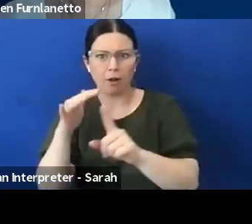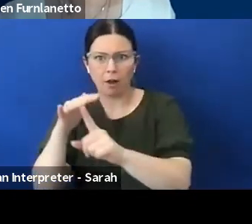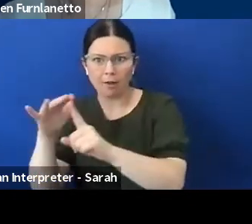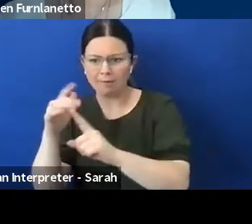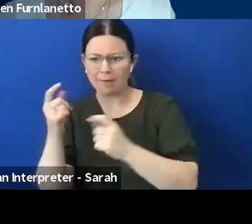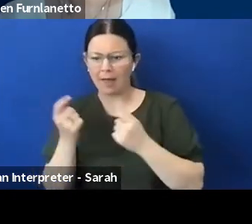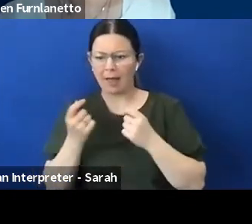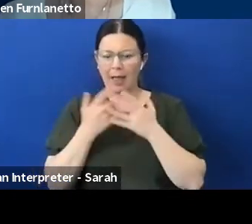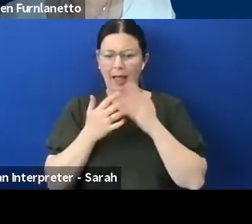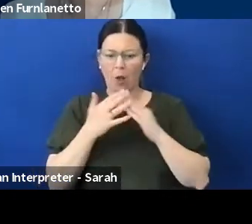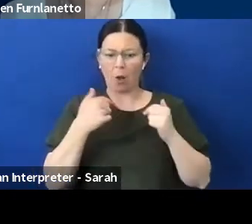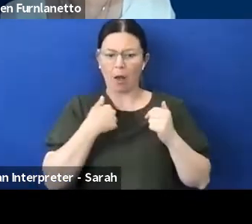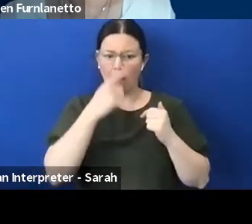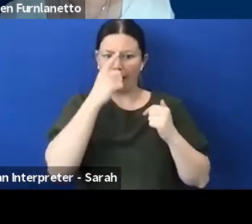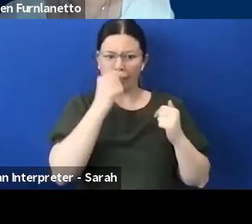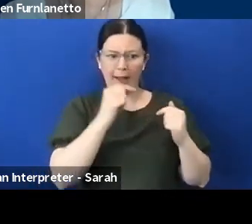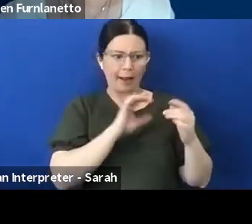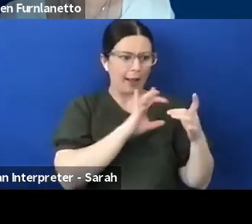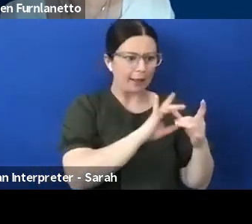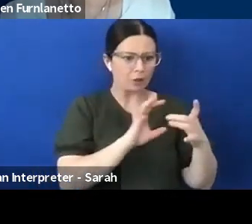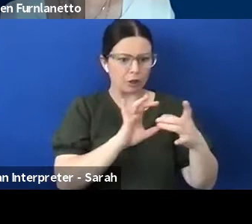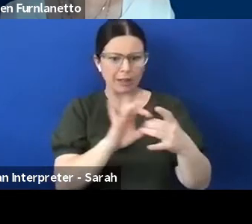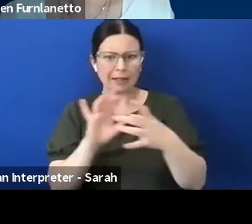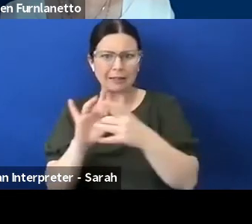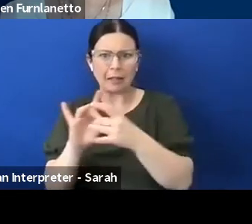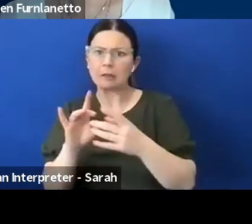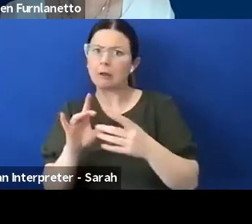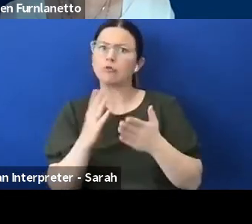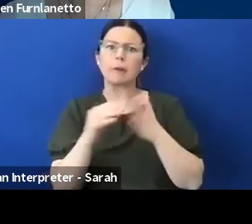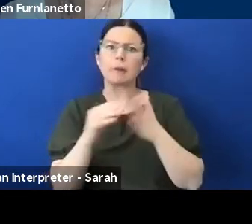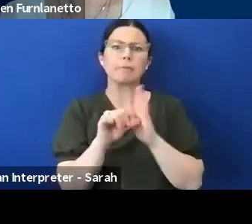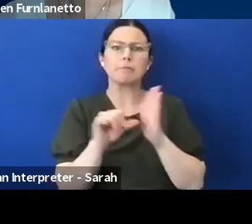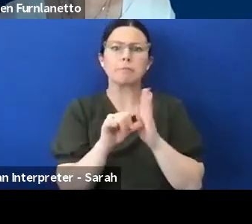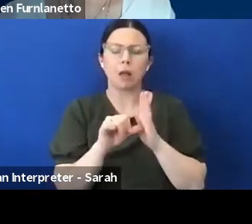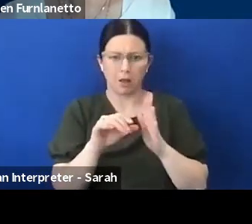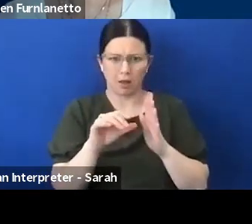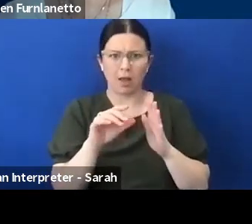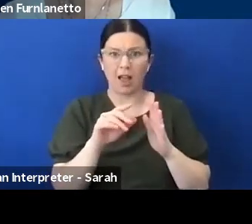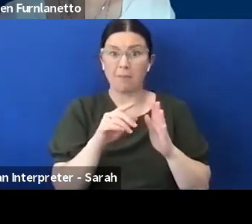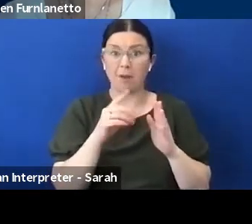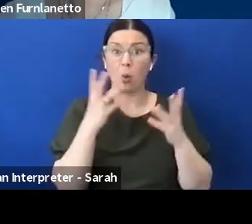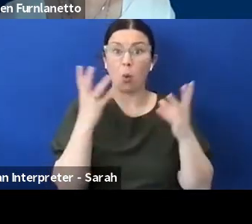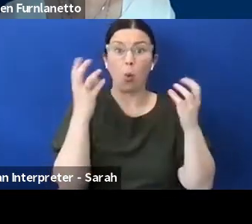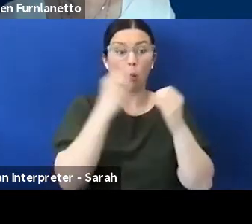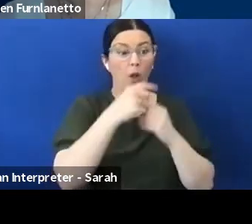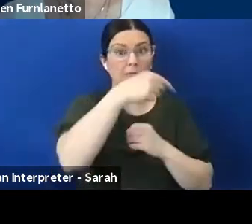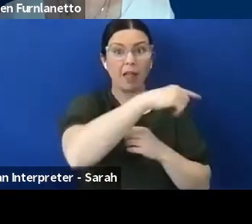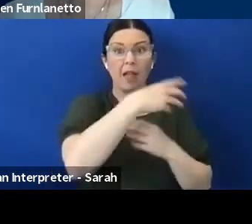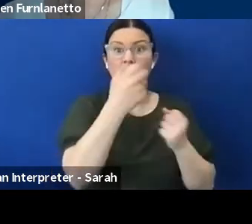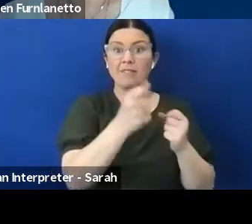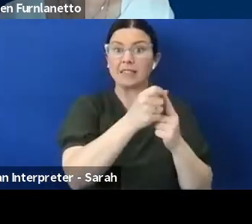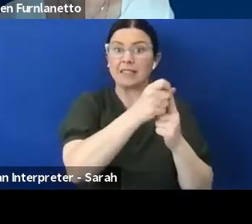us but for many of our disabled communities it's even more significantly challenging and one